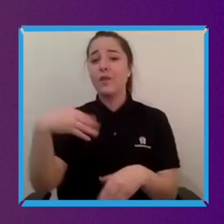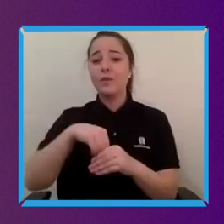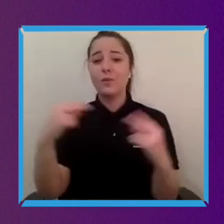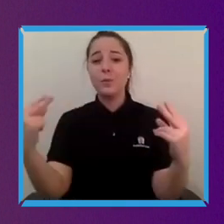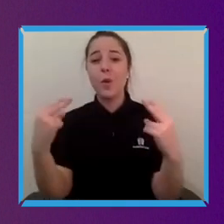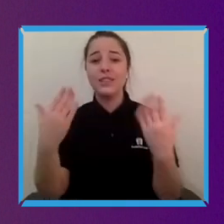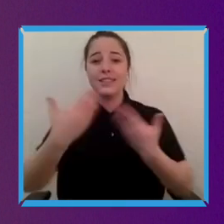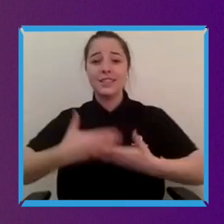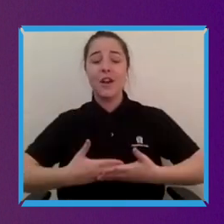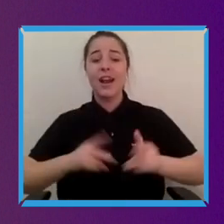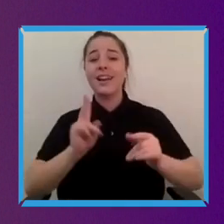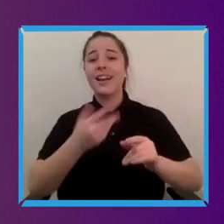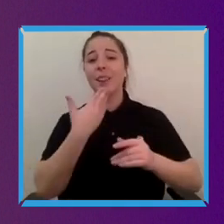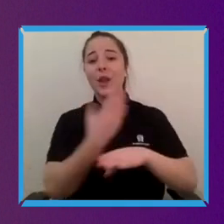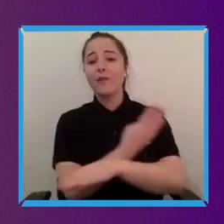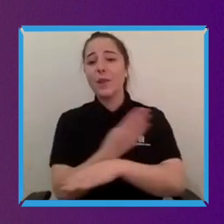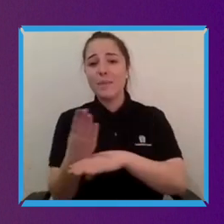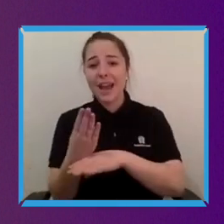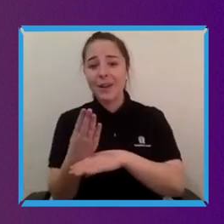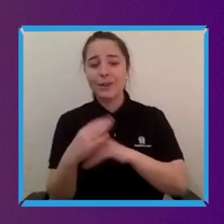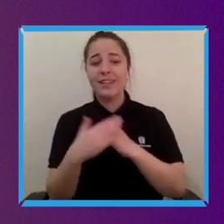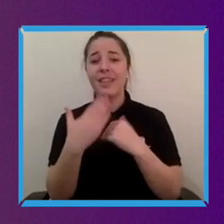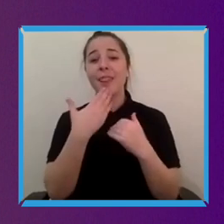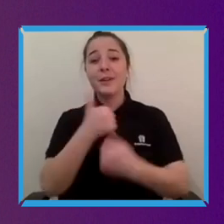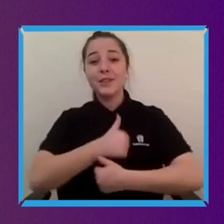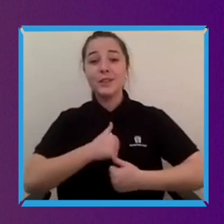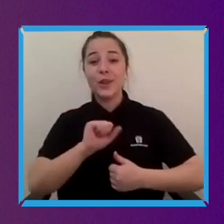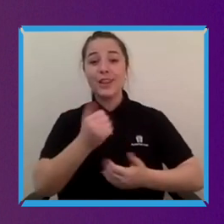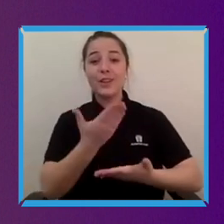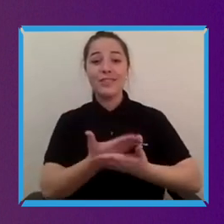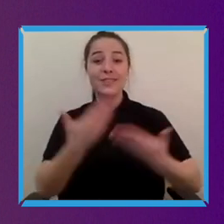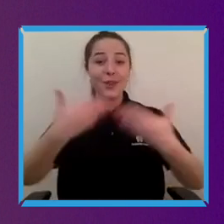panelists. So thank you and enjoy the rest of your